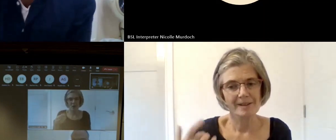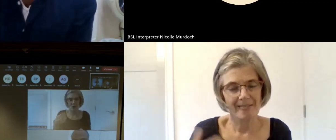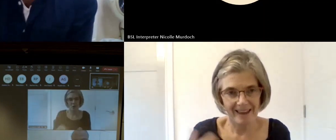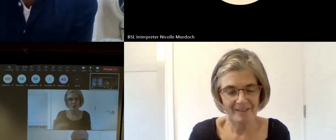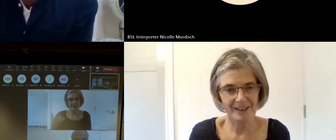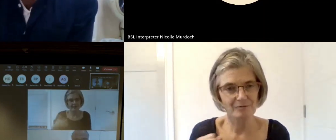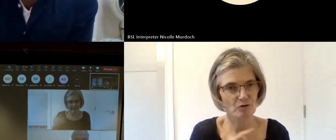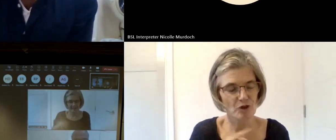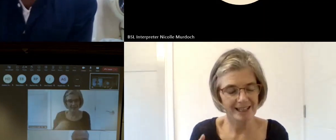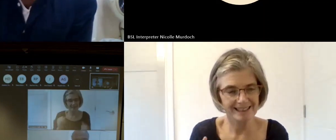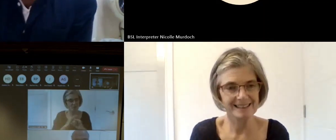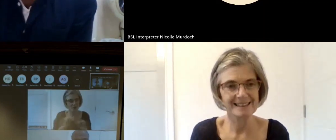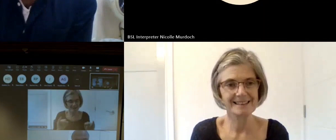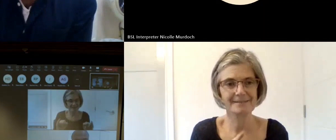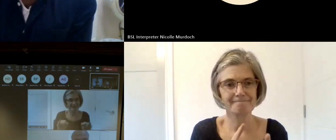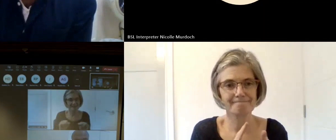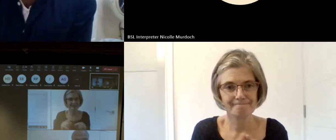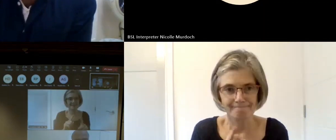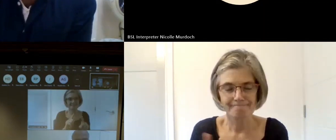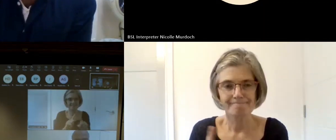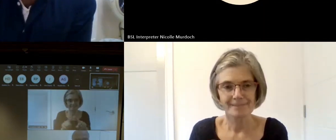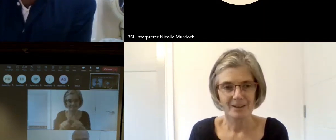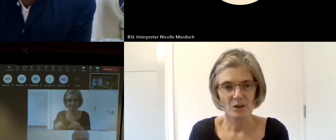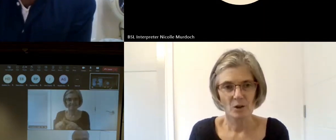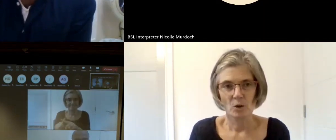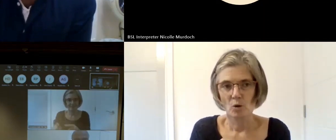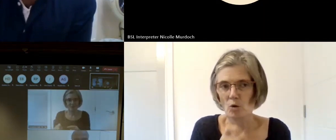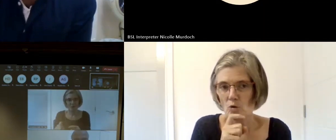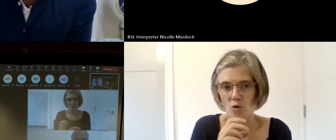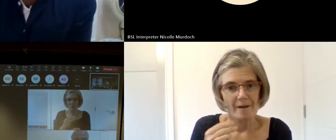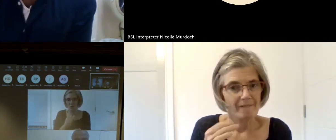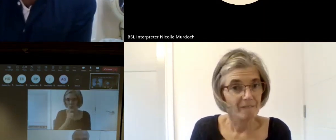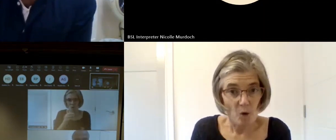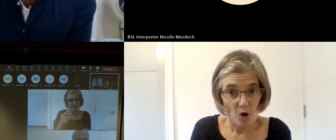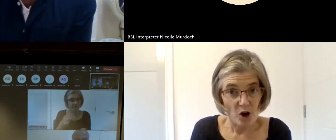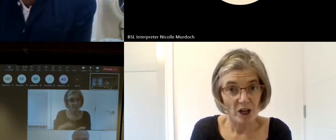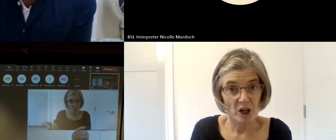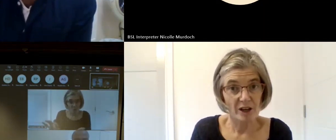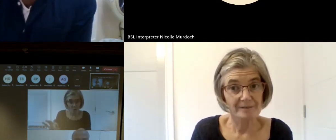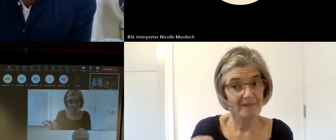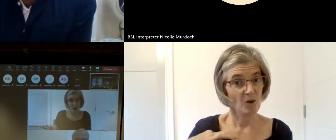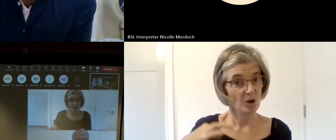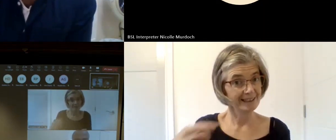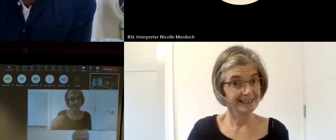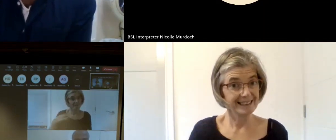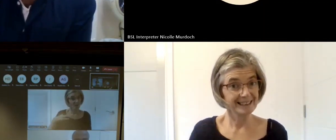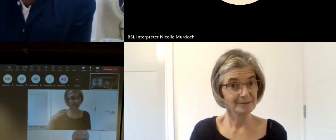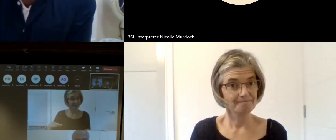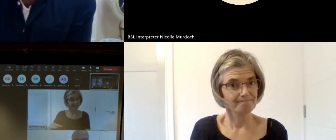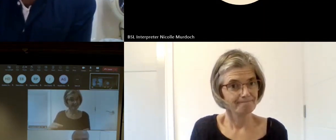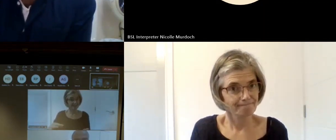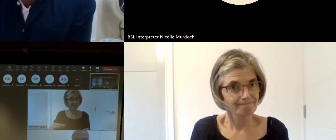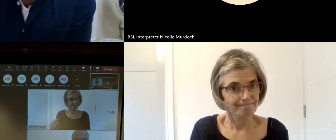today about who can afford to volunteer and I think a lot of people came out of it's the balance